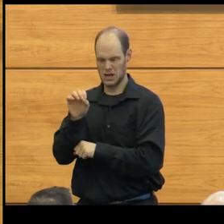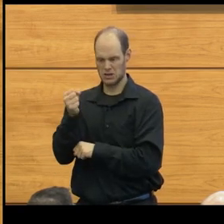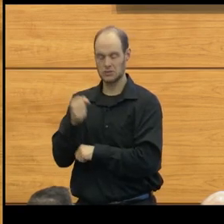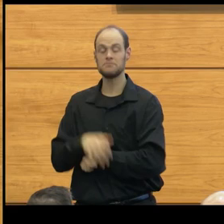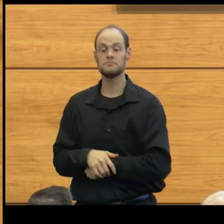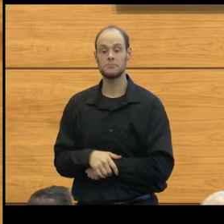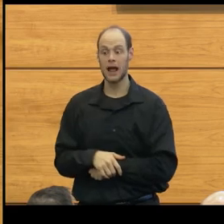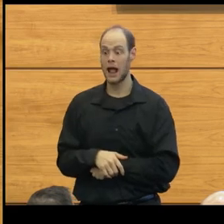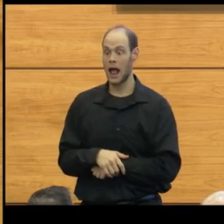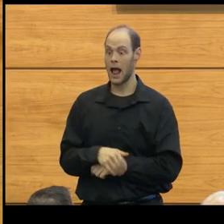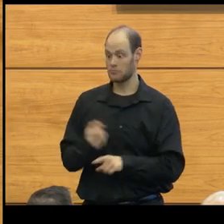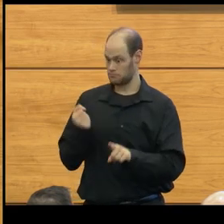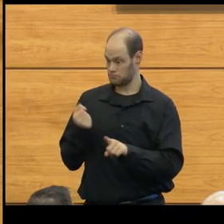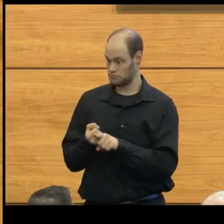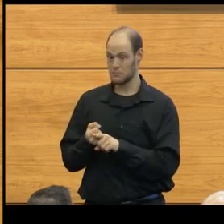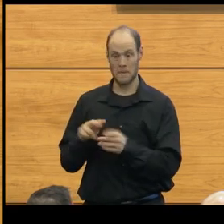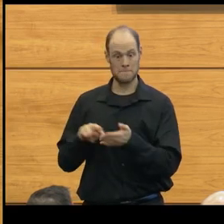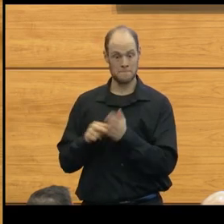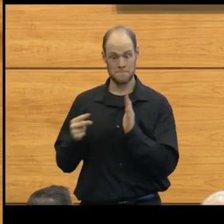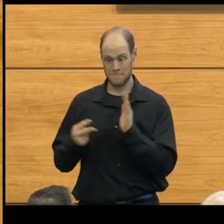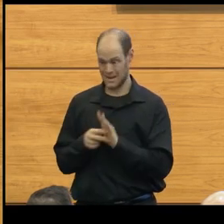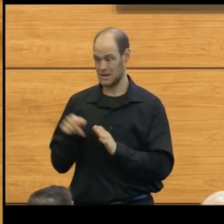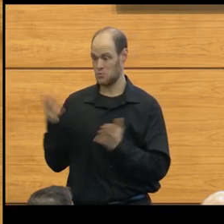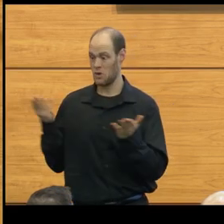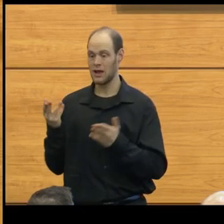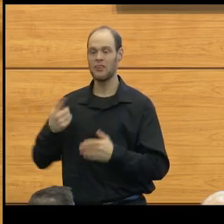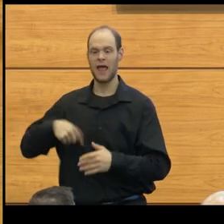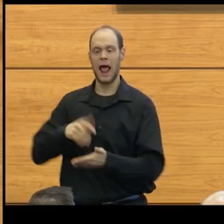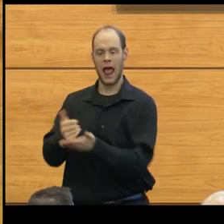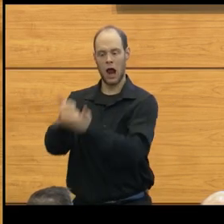Turns out that this has been one of the areas that has helped us the most.